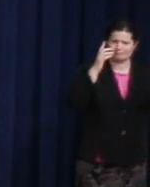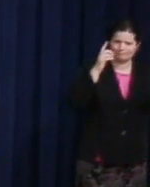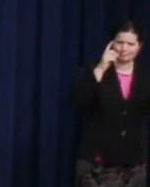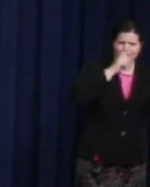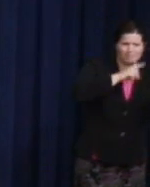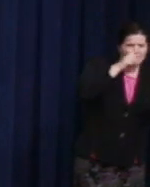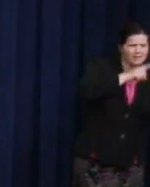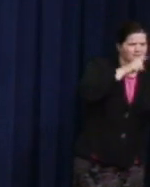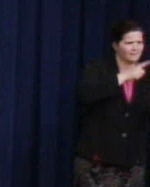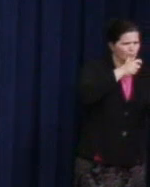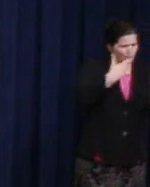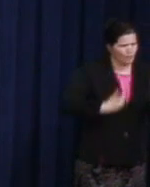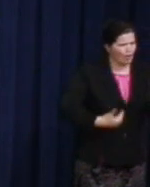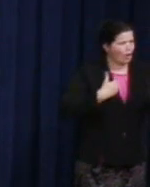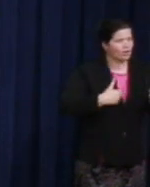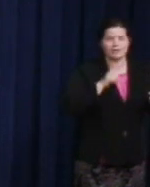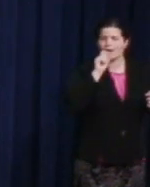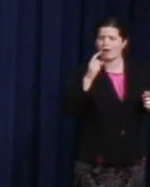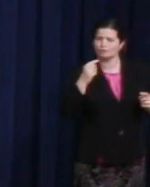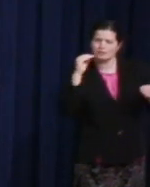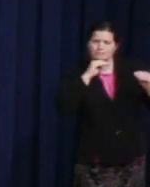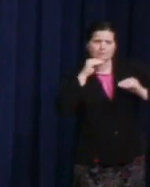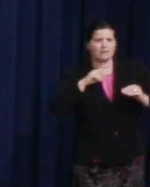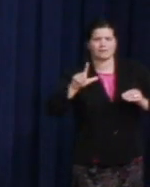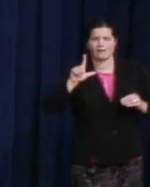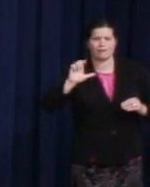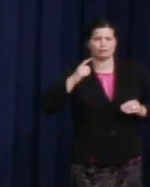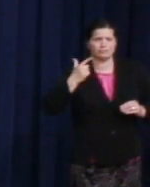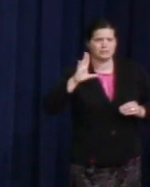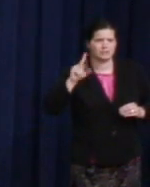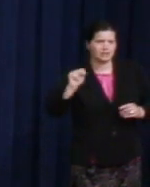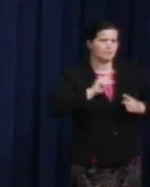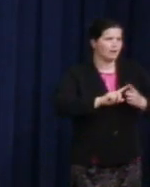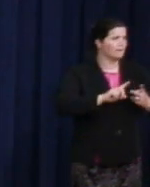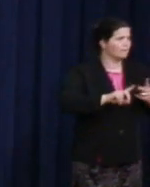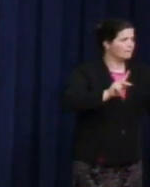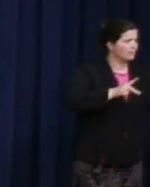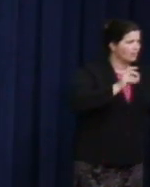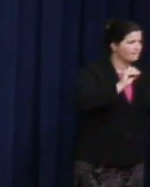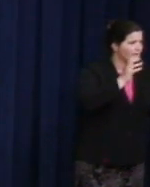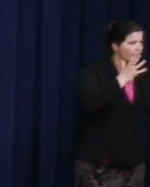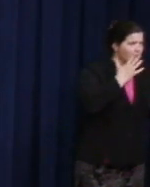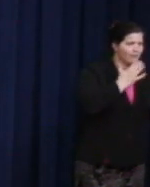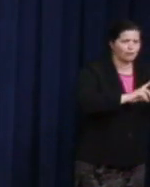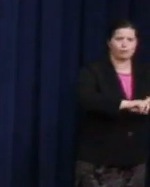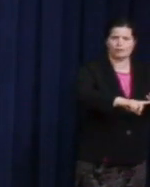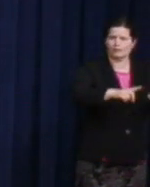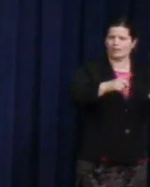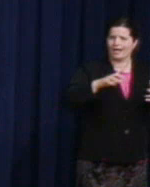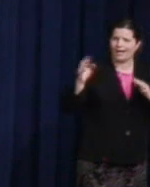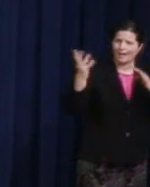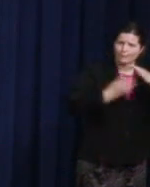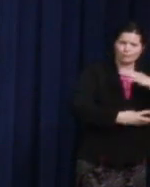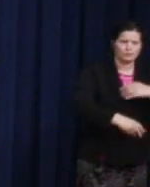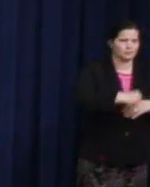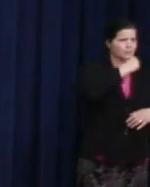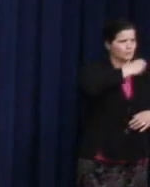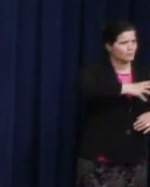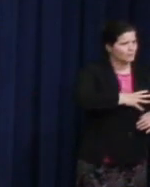of LGBT people but people of color, of immigrants, of women, of those with disabilities, of those with religious beliefs and non-beliefs